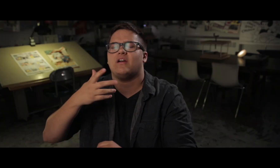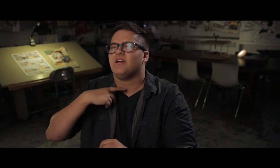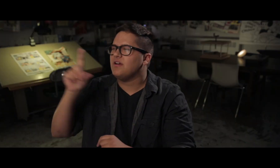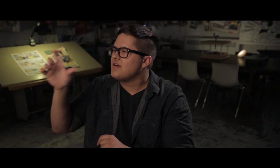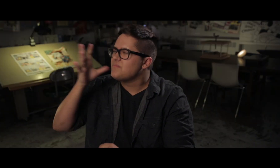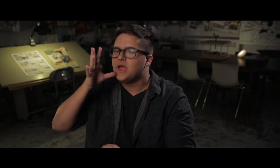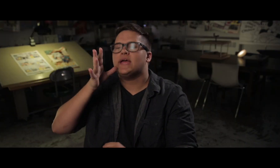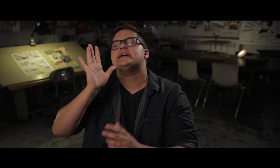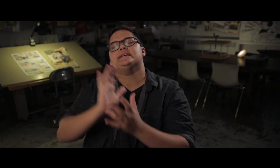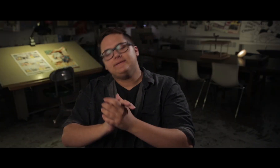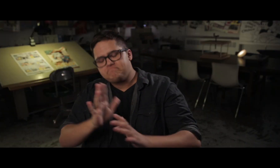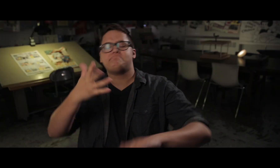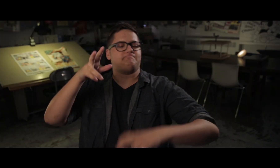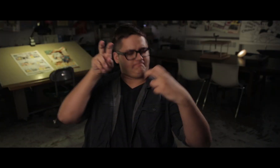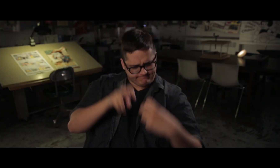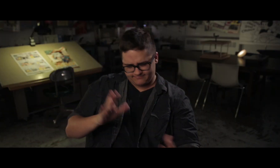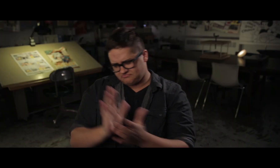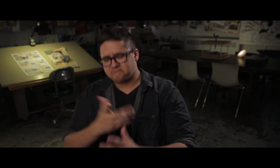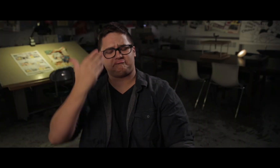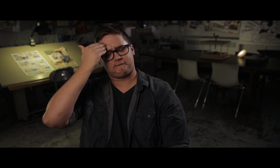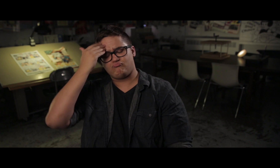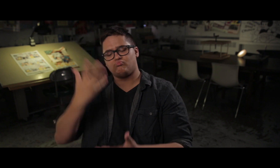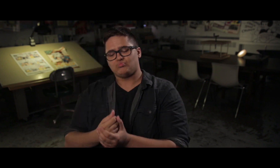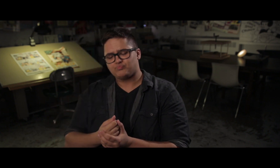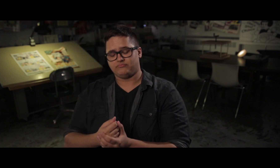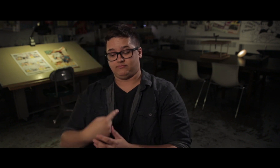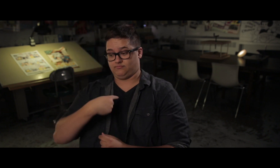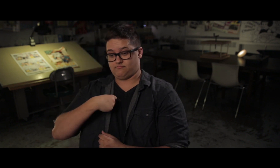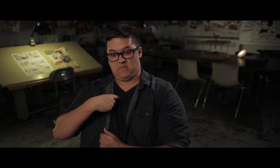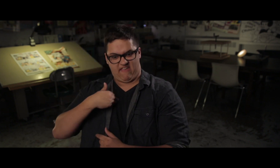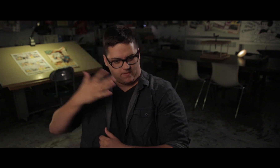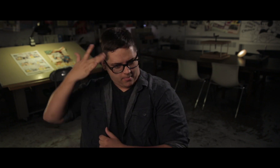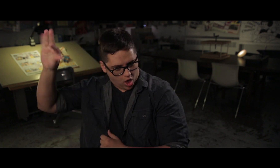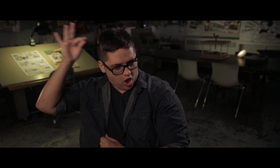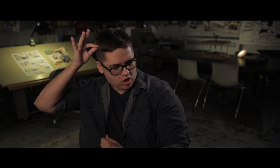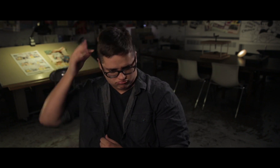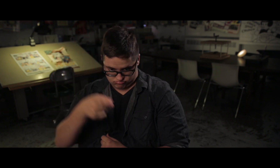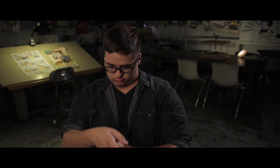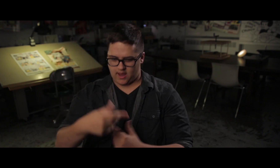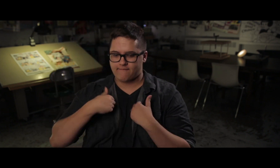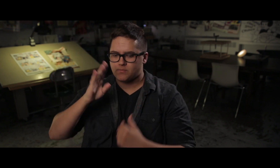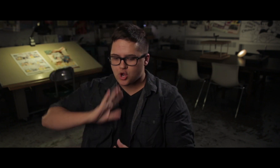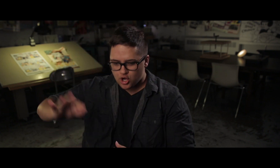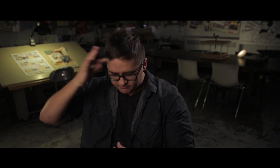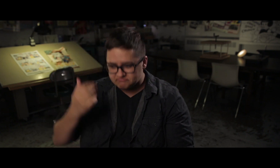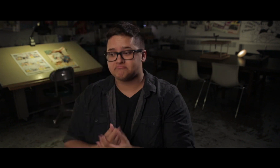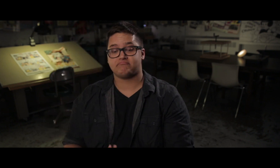I had asked my Mom and she sat me down and said, “You know, I have blonde hair and you have brown hair.